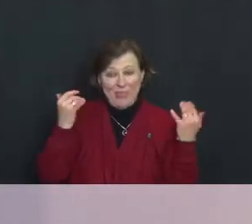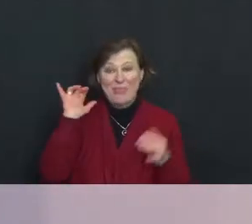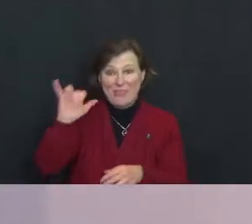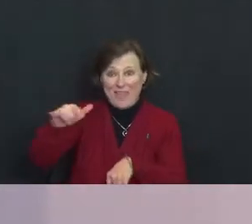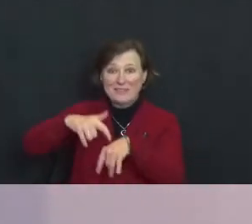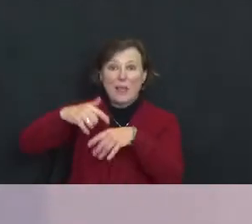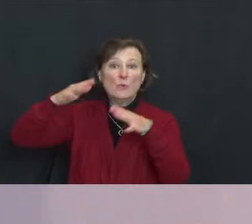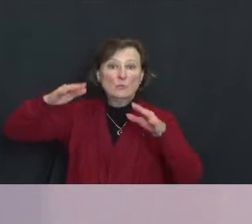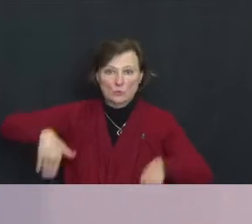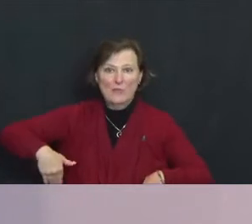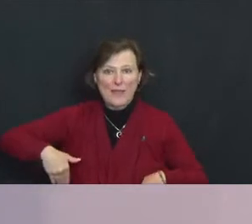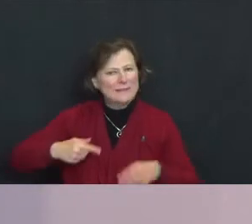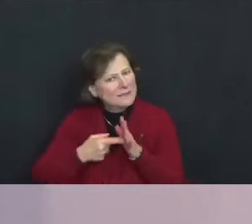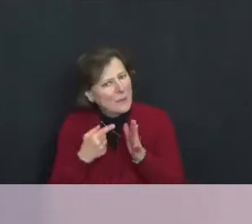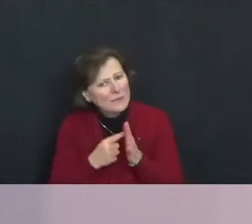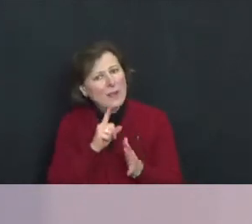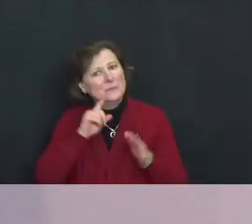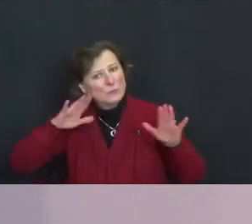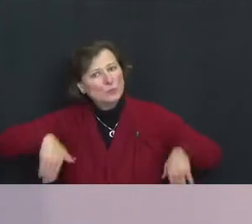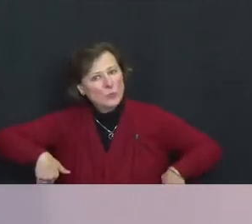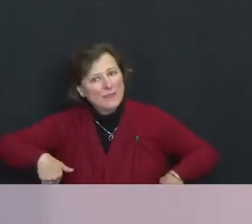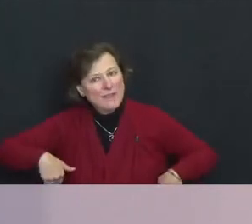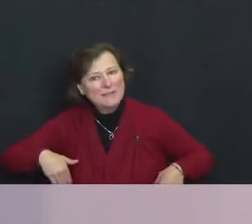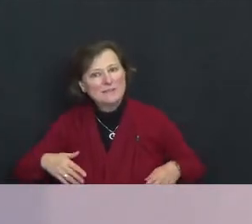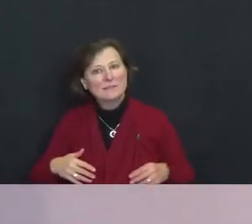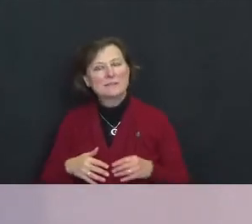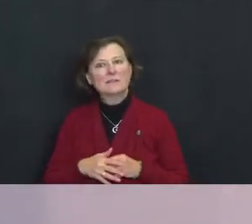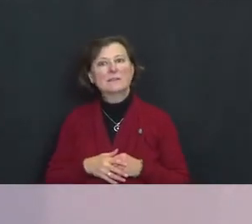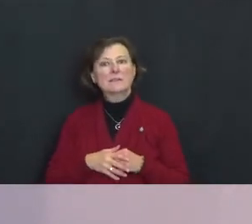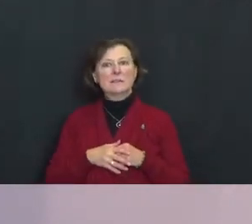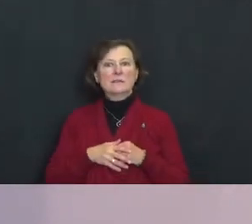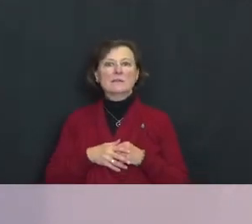Sometimes it's too late.